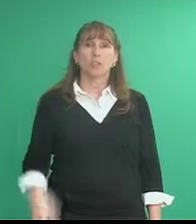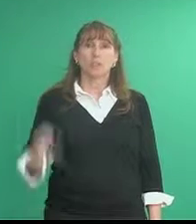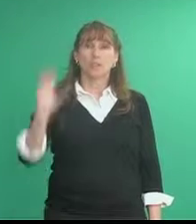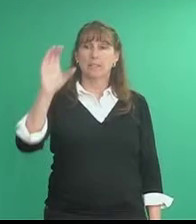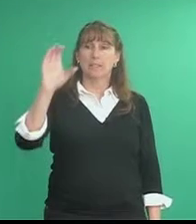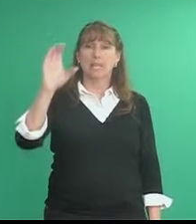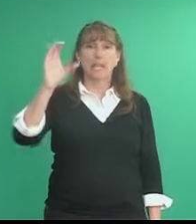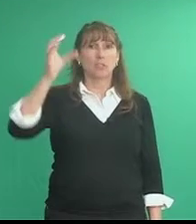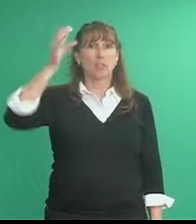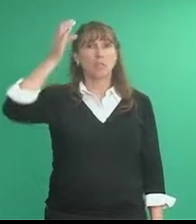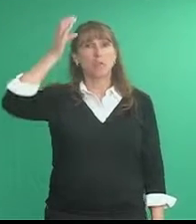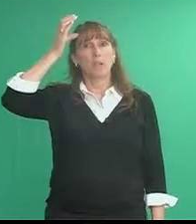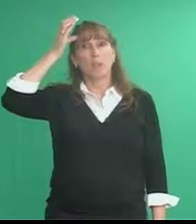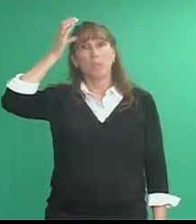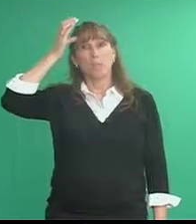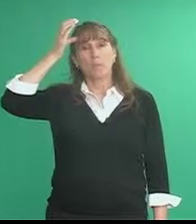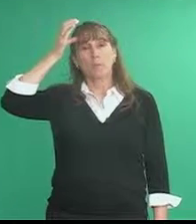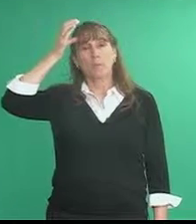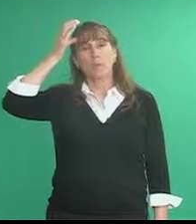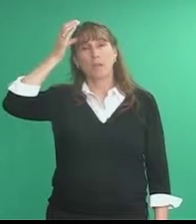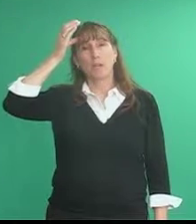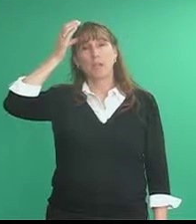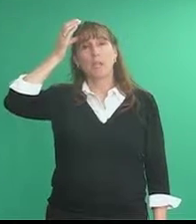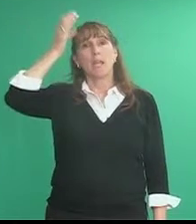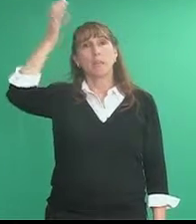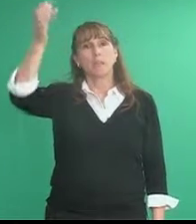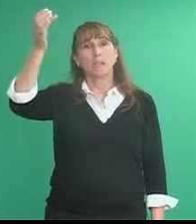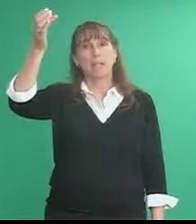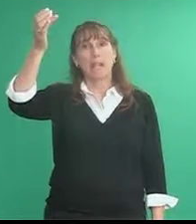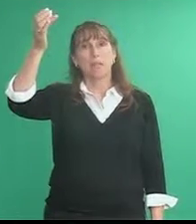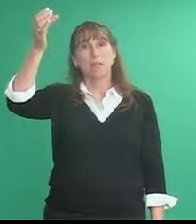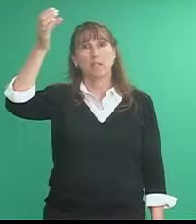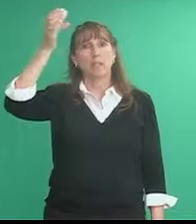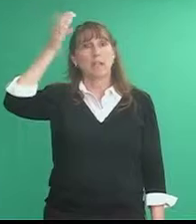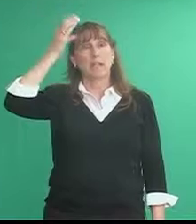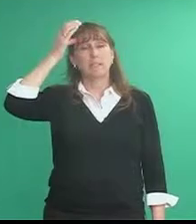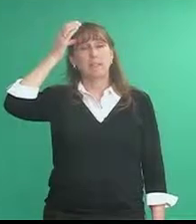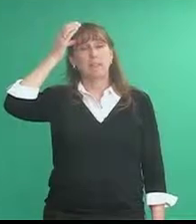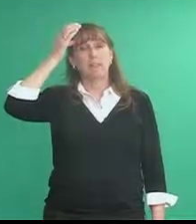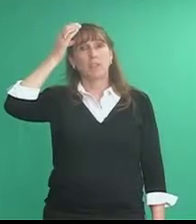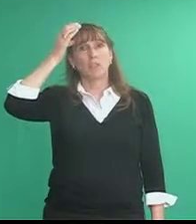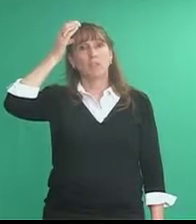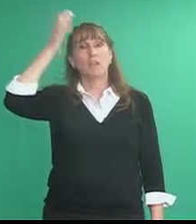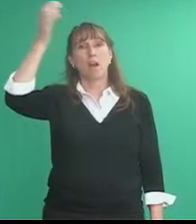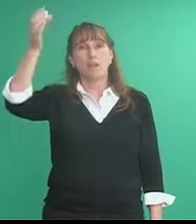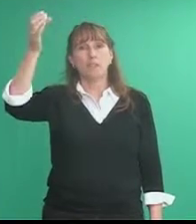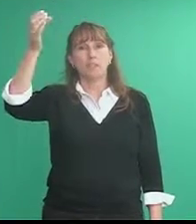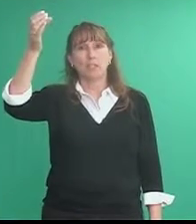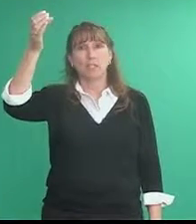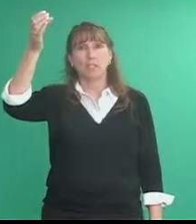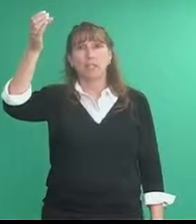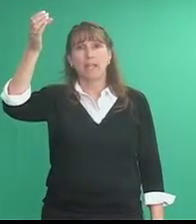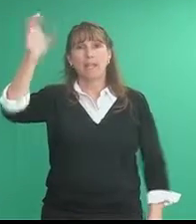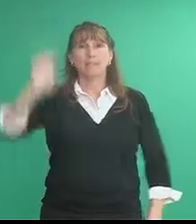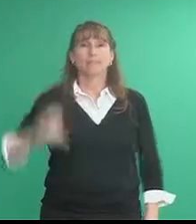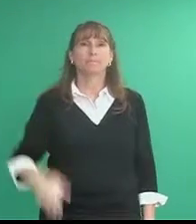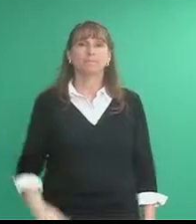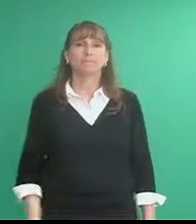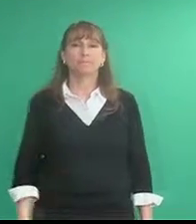The C hand shape up by your forehead and bring it out as if you have a lot of knowledge in your head